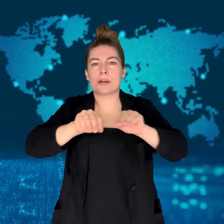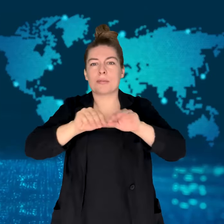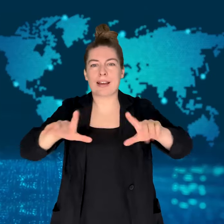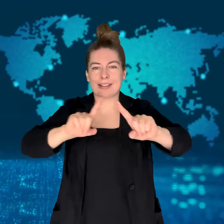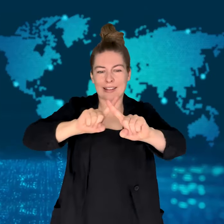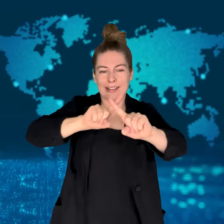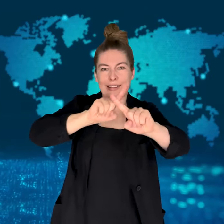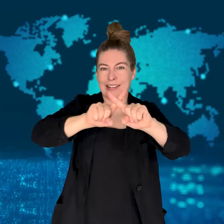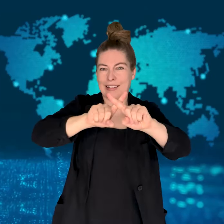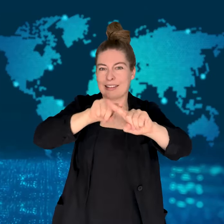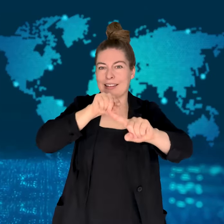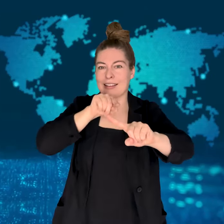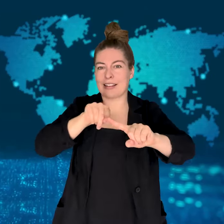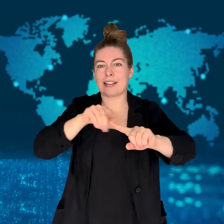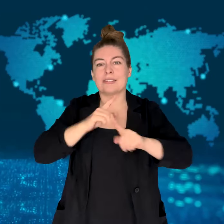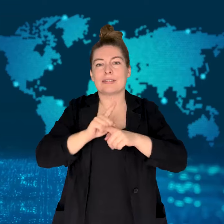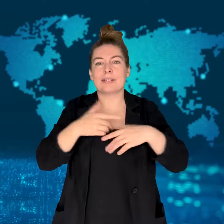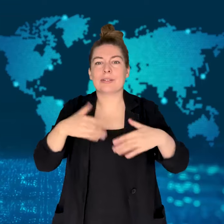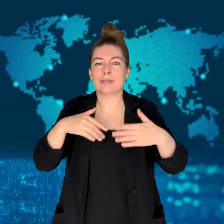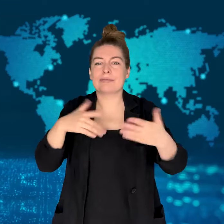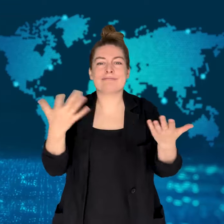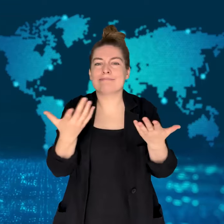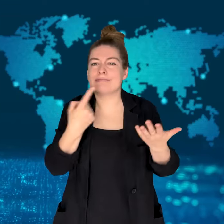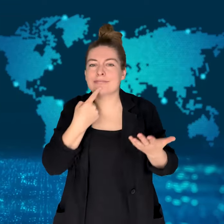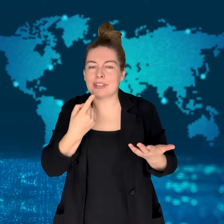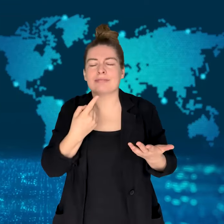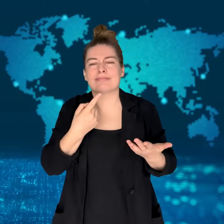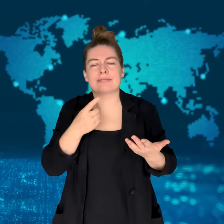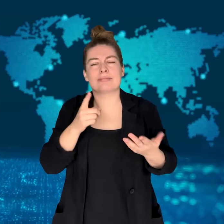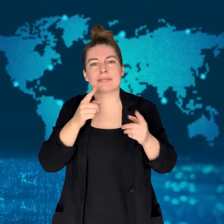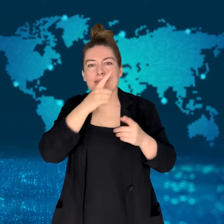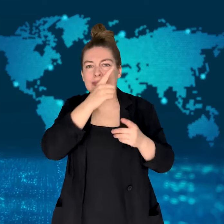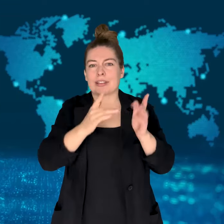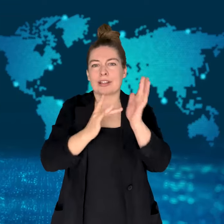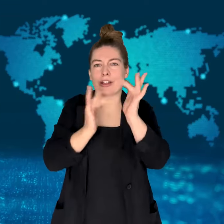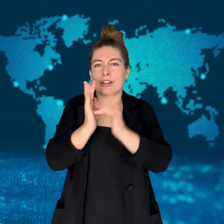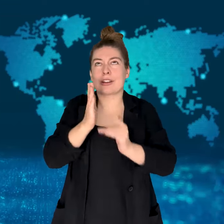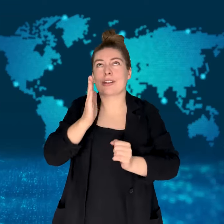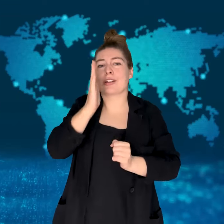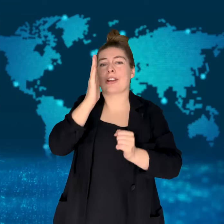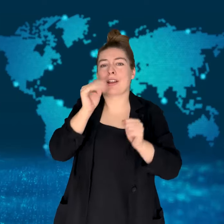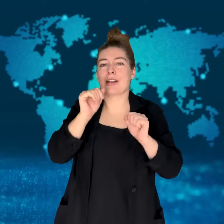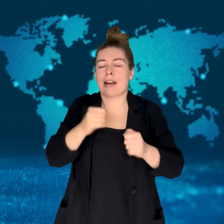who lost their lives."